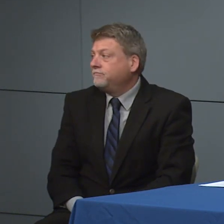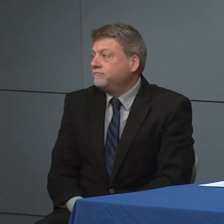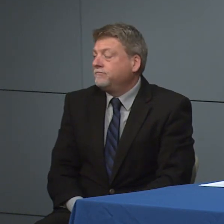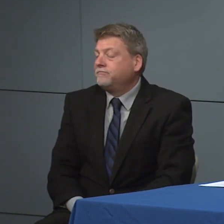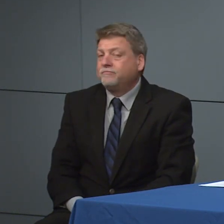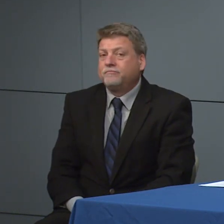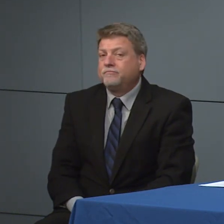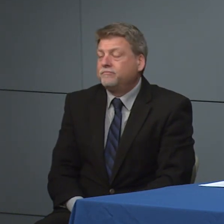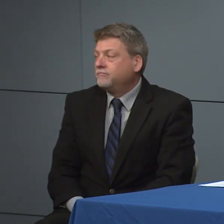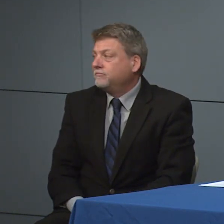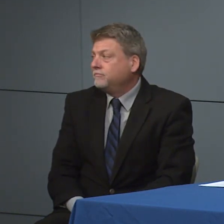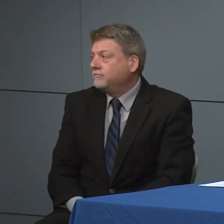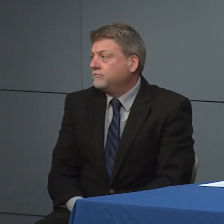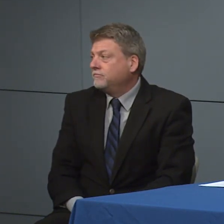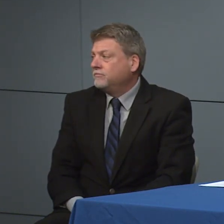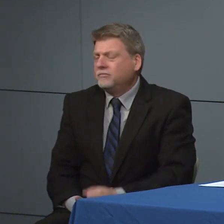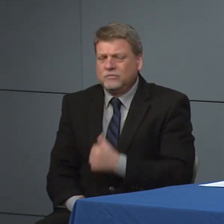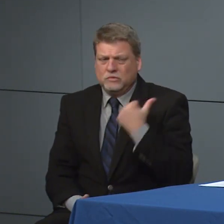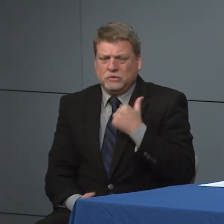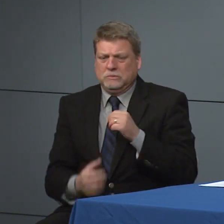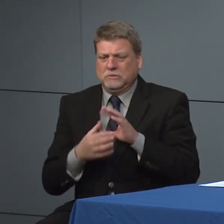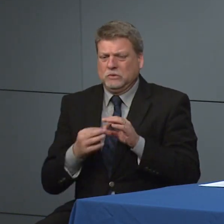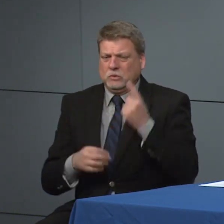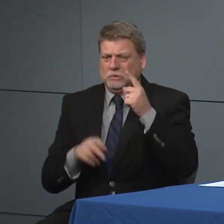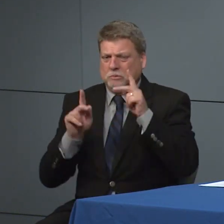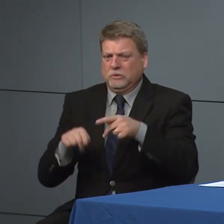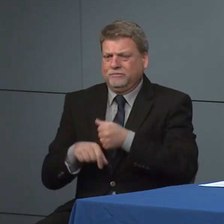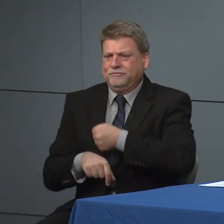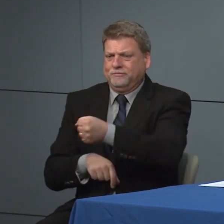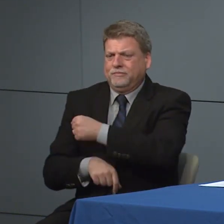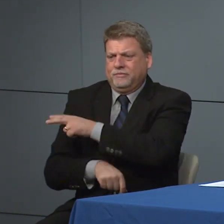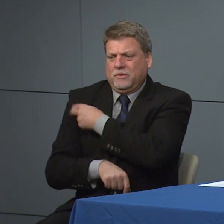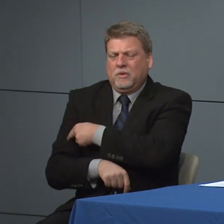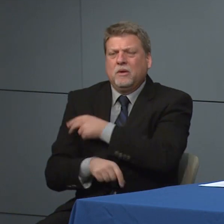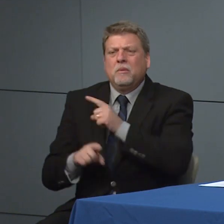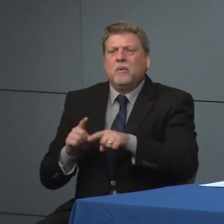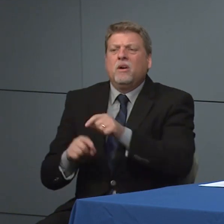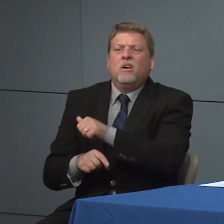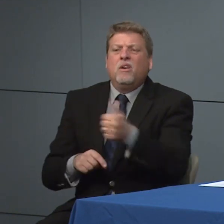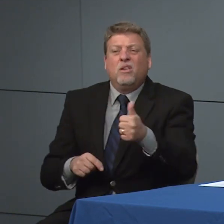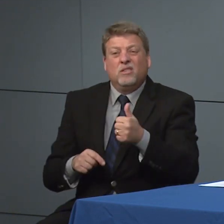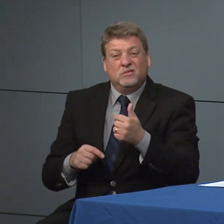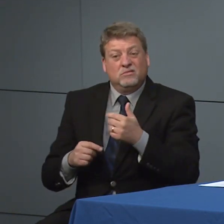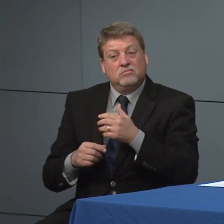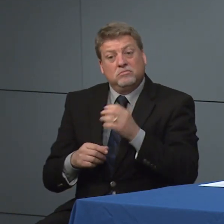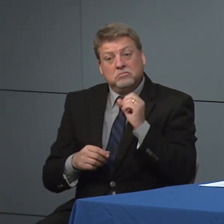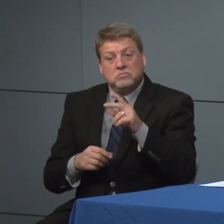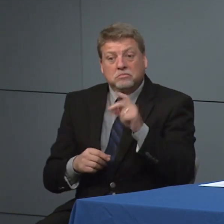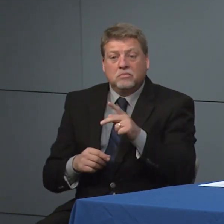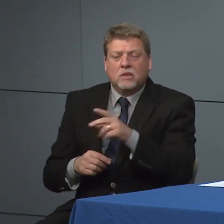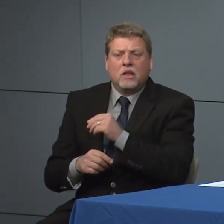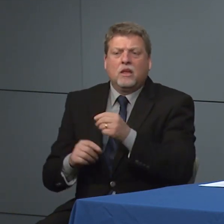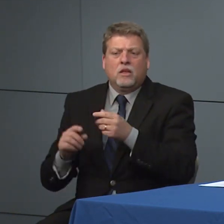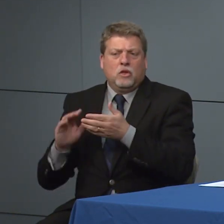I know you said one person was hospitalized just generally how are the patients doing and then with the community spread